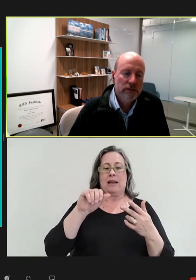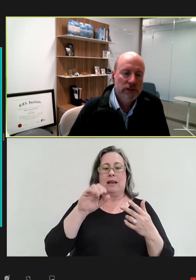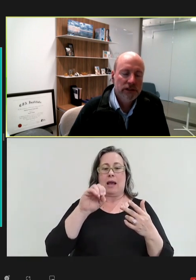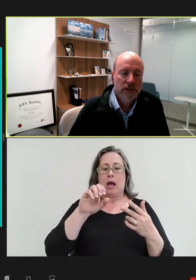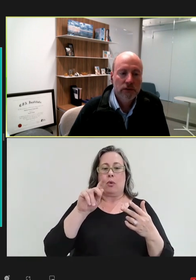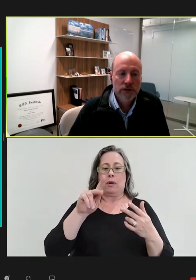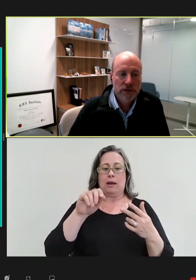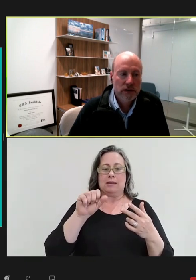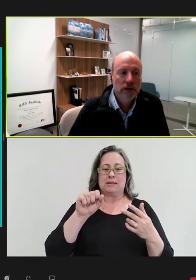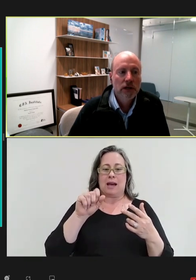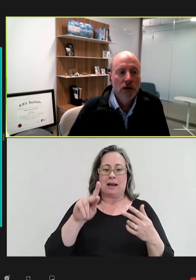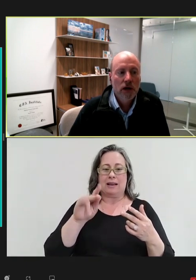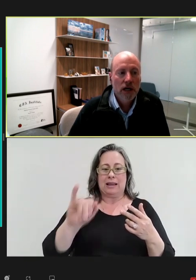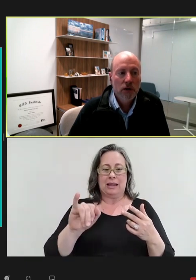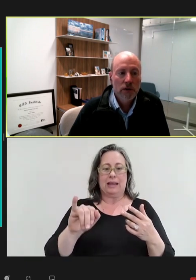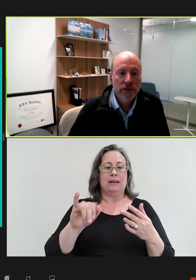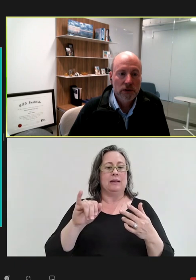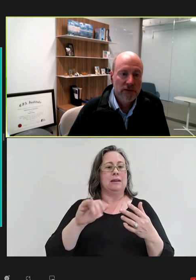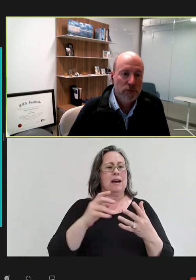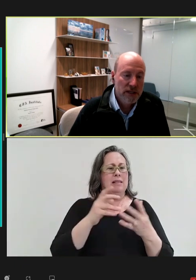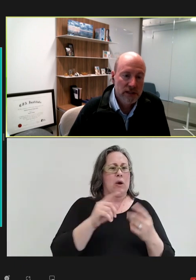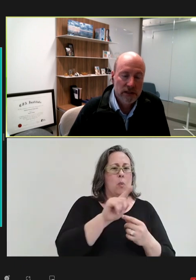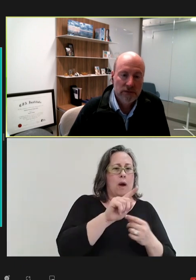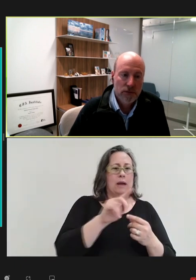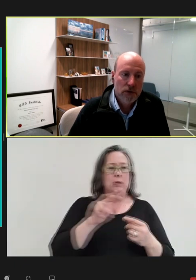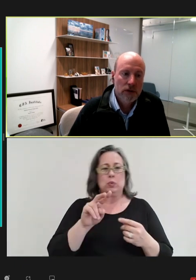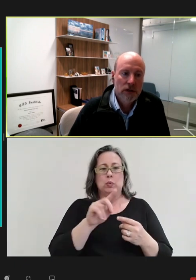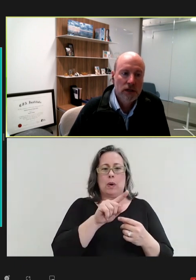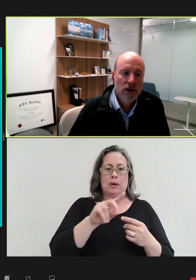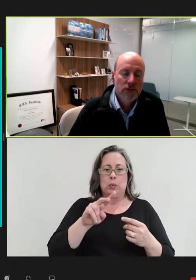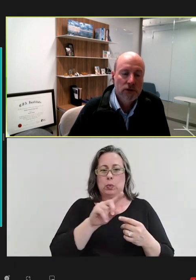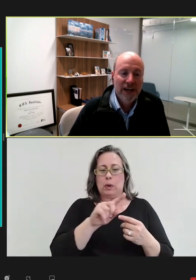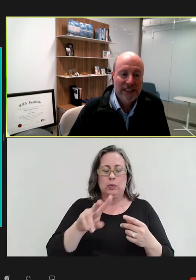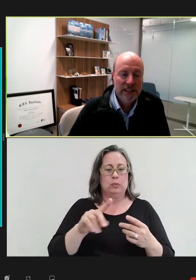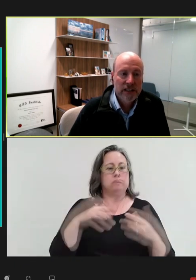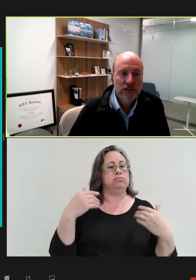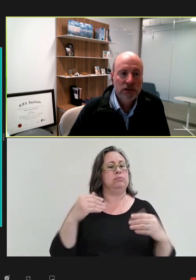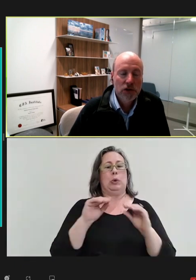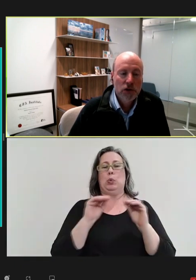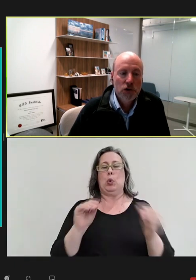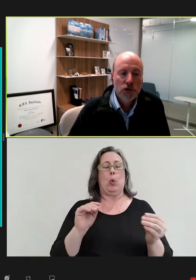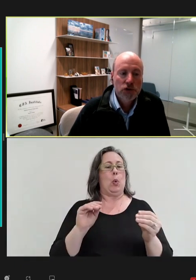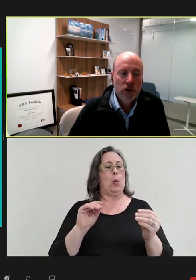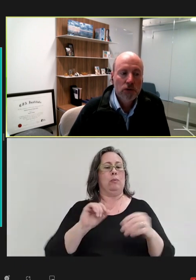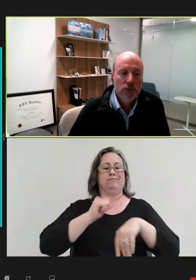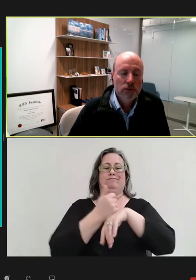in particular where you see where we don't have precedent for vaccines. So,